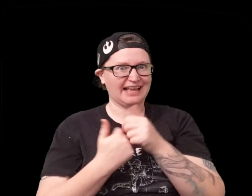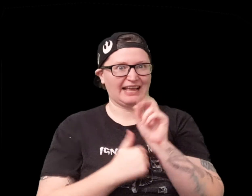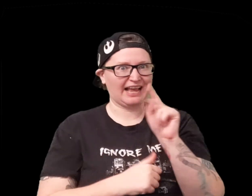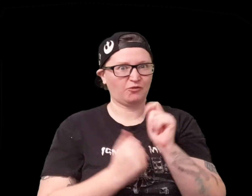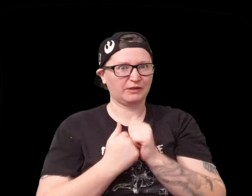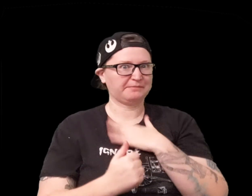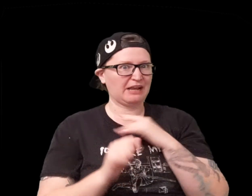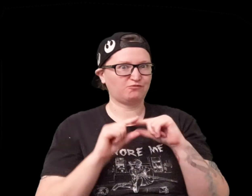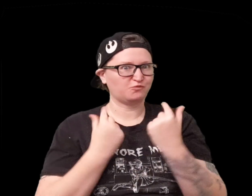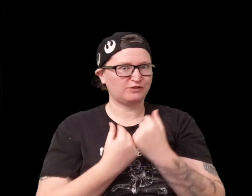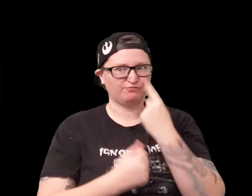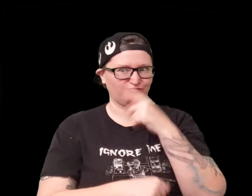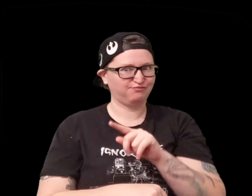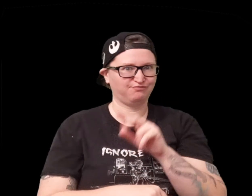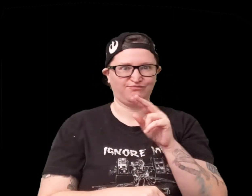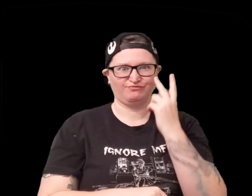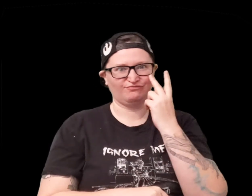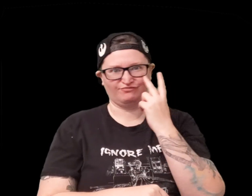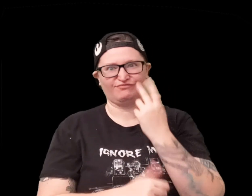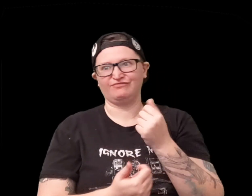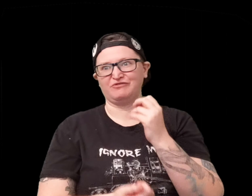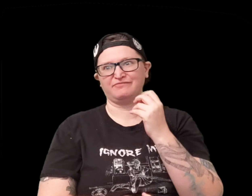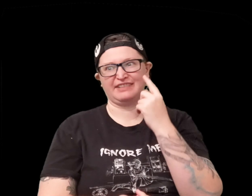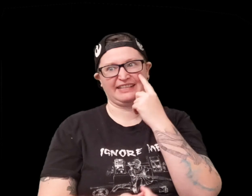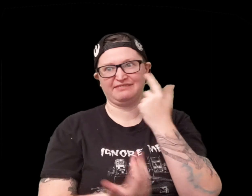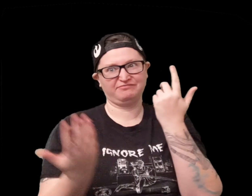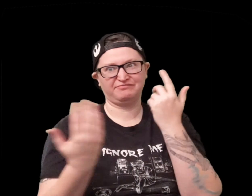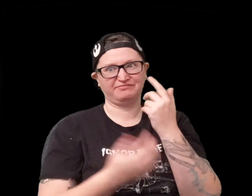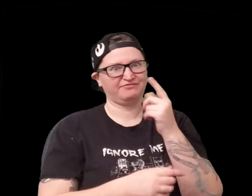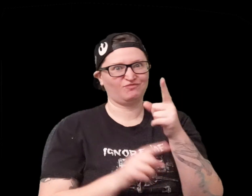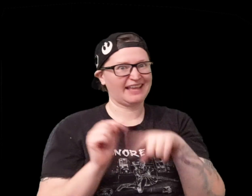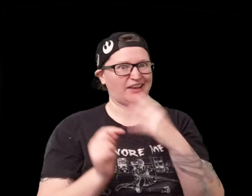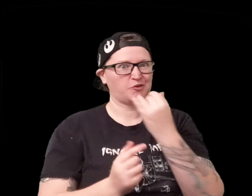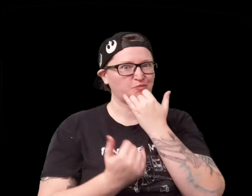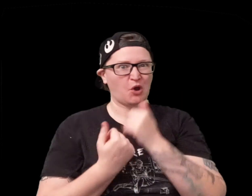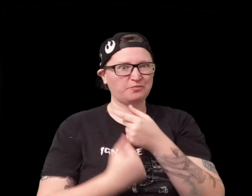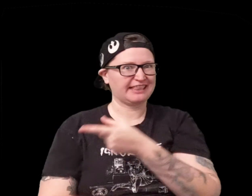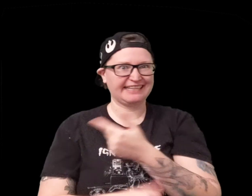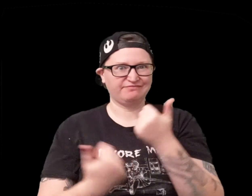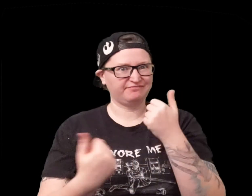forward to trying this out with my group I can't wait to see how it works out I don't think you can